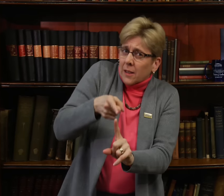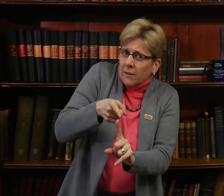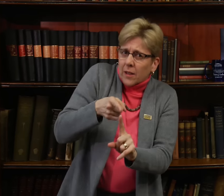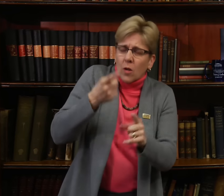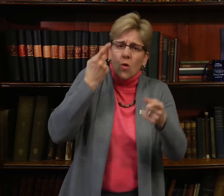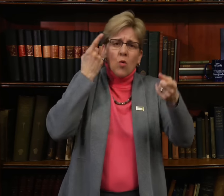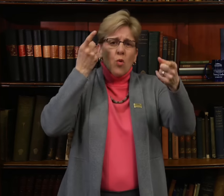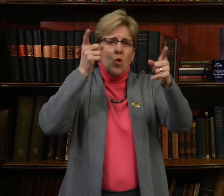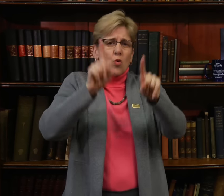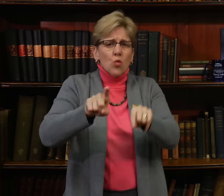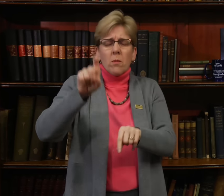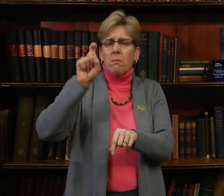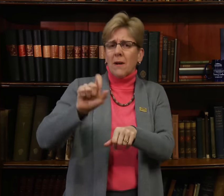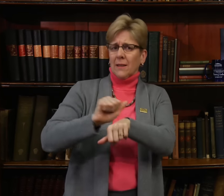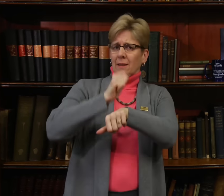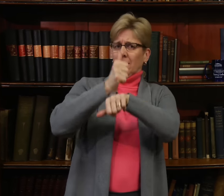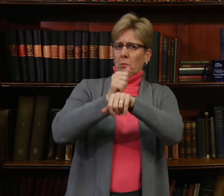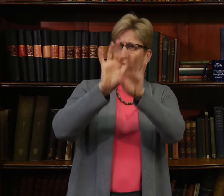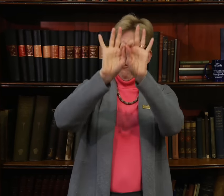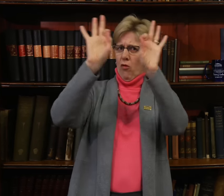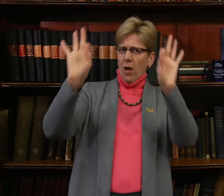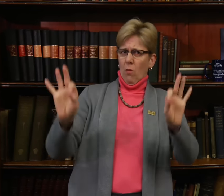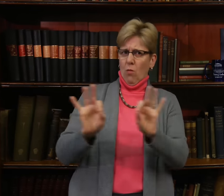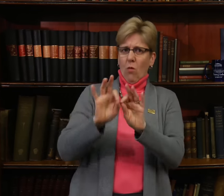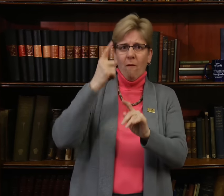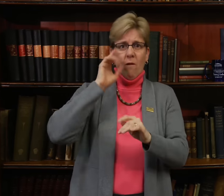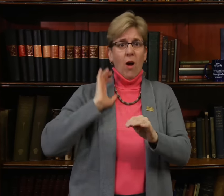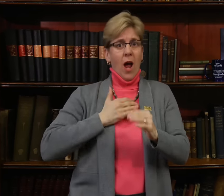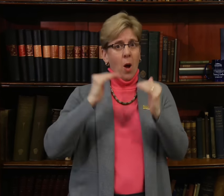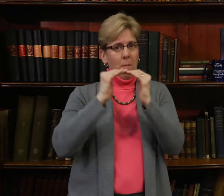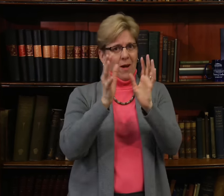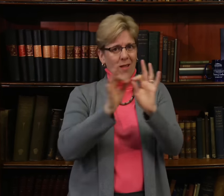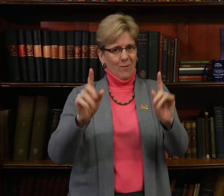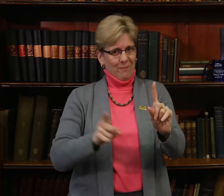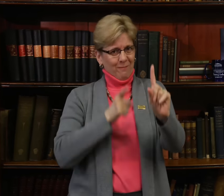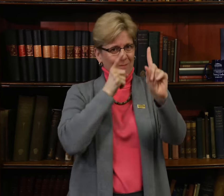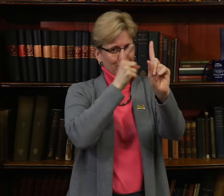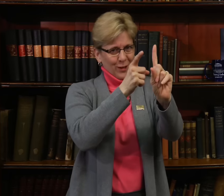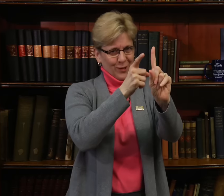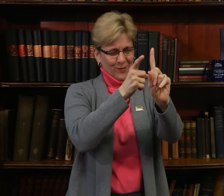specifically establishing a framework for our bilingual mission.